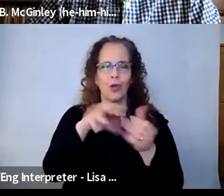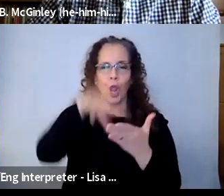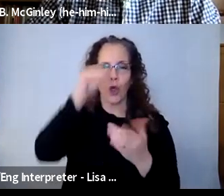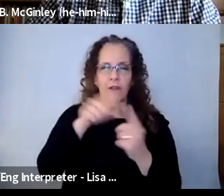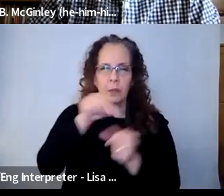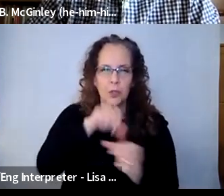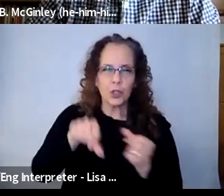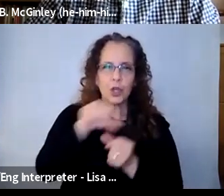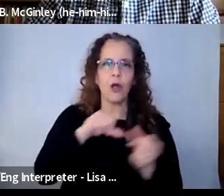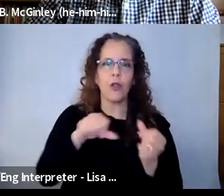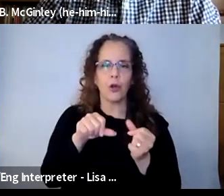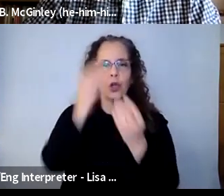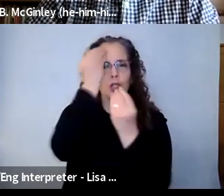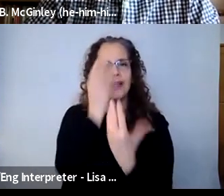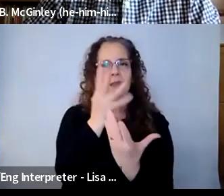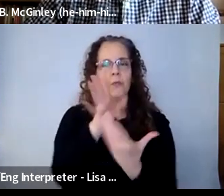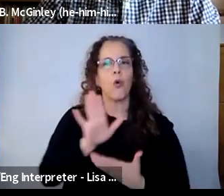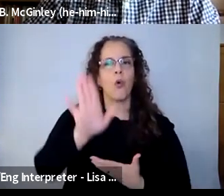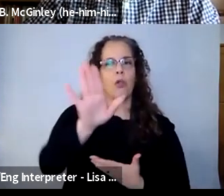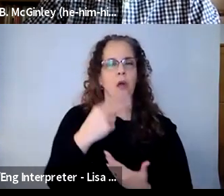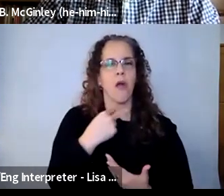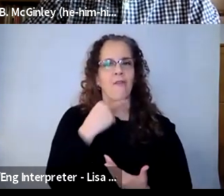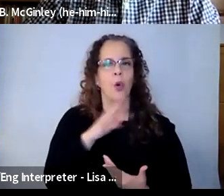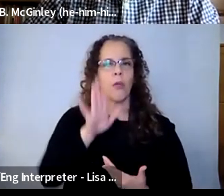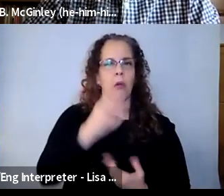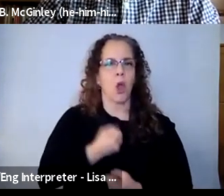are being heard. What do they have to say, and what they are